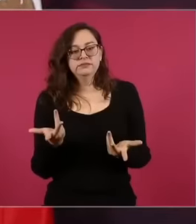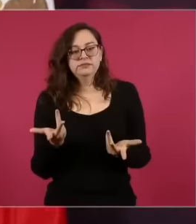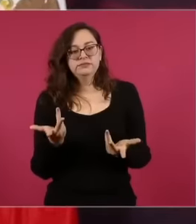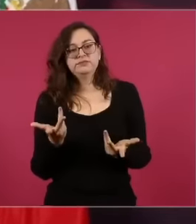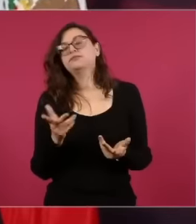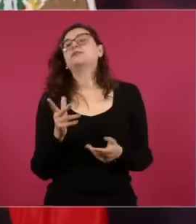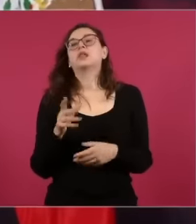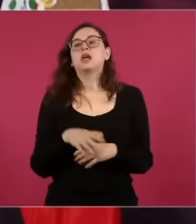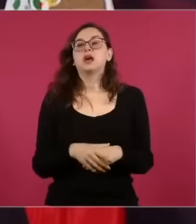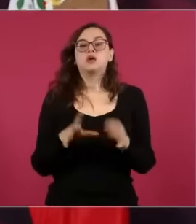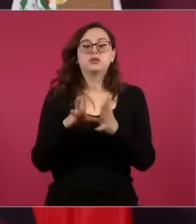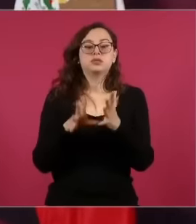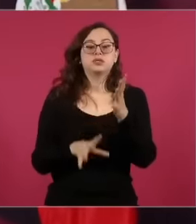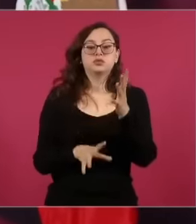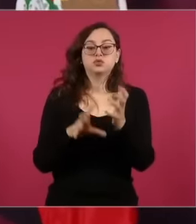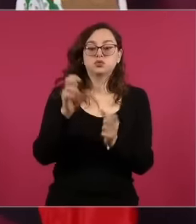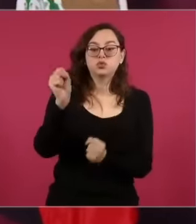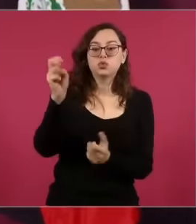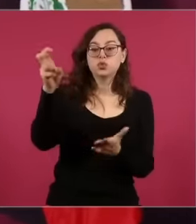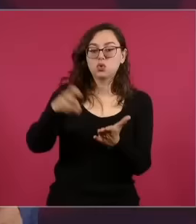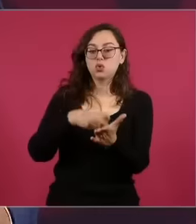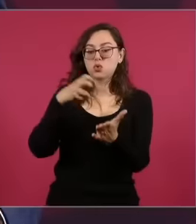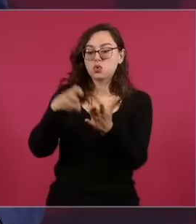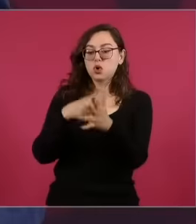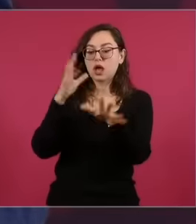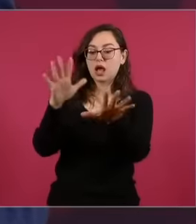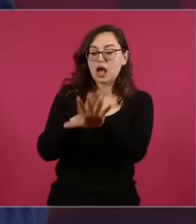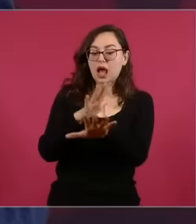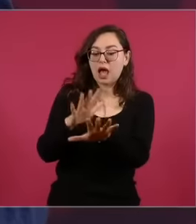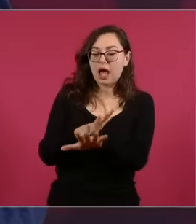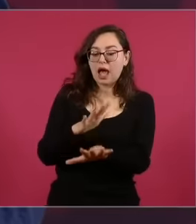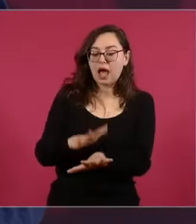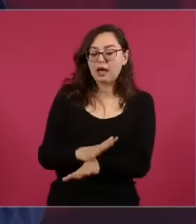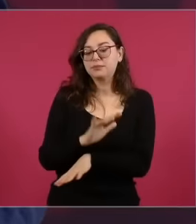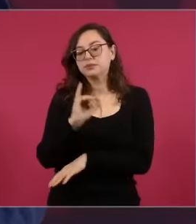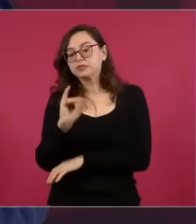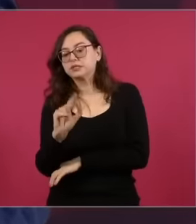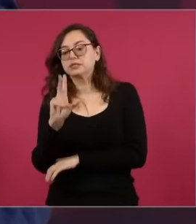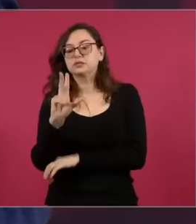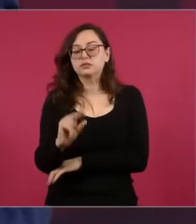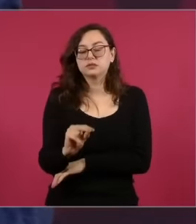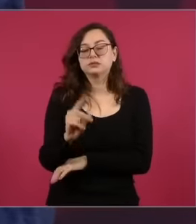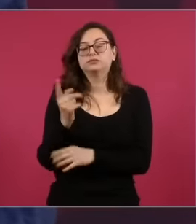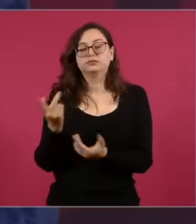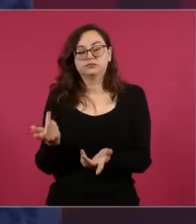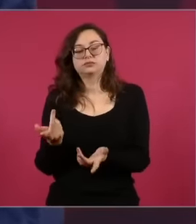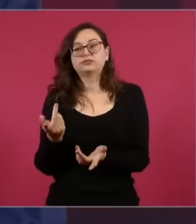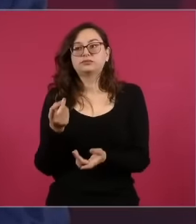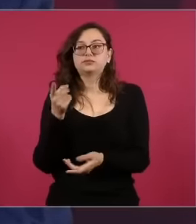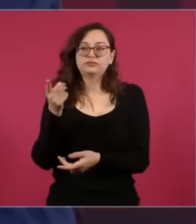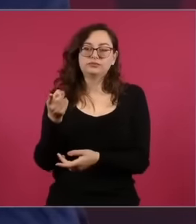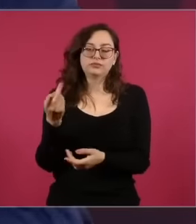the Constitution or have a qualified majority Because we want to reform the constitution